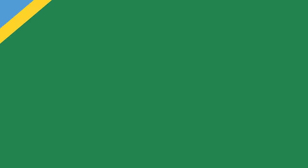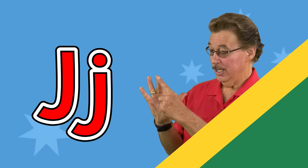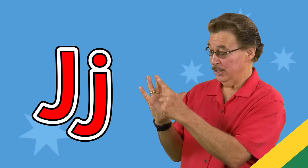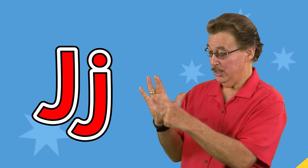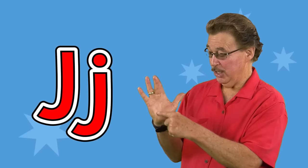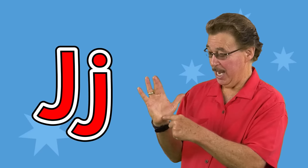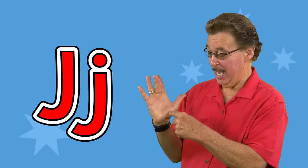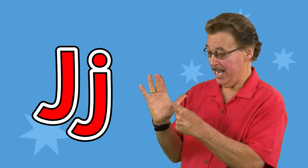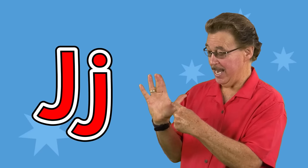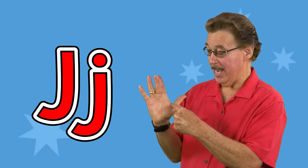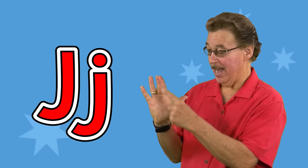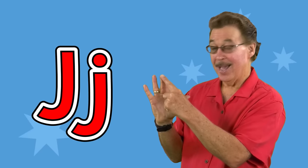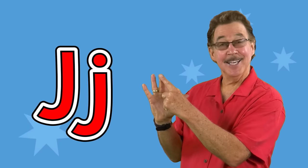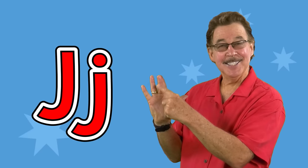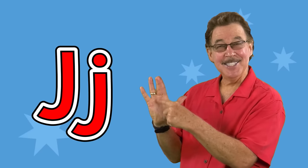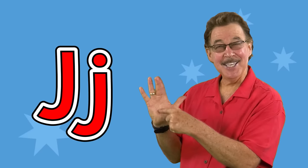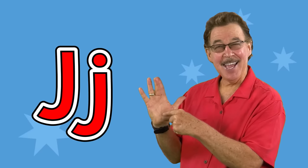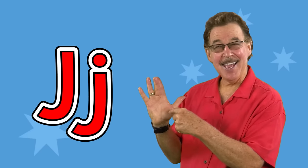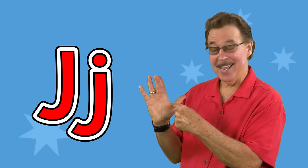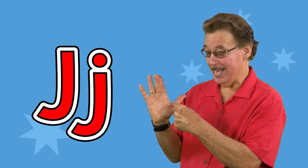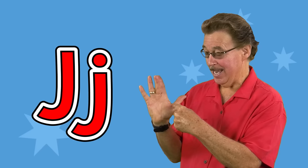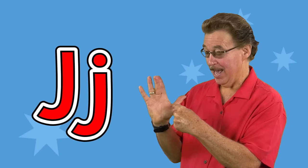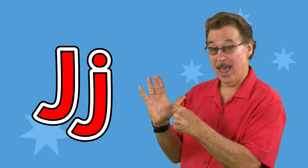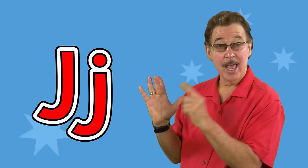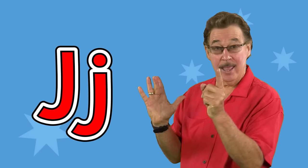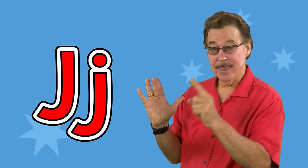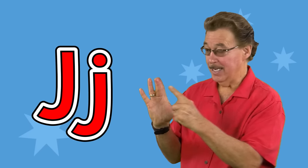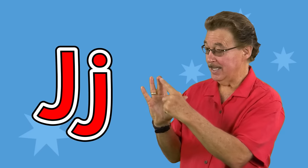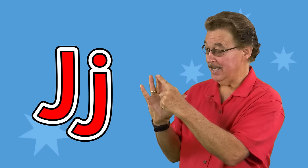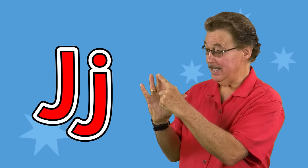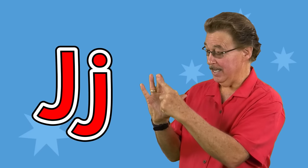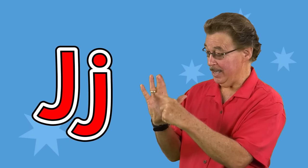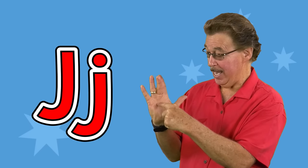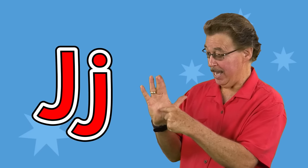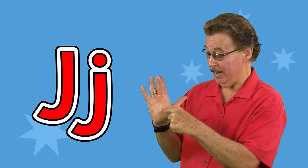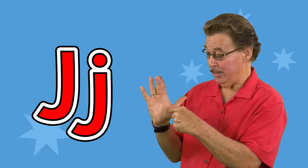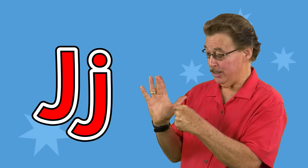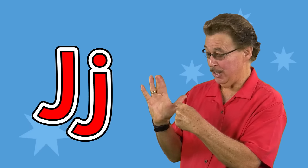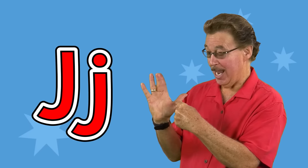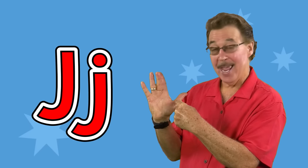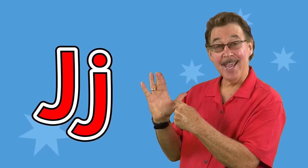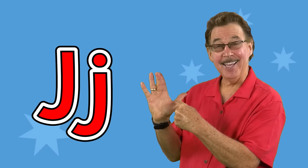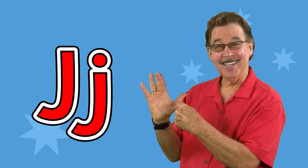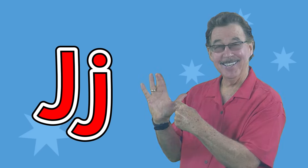J, j, this is the letter j